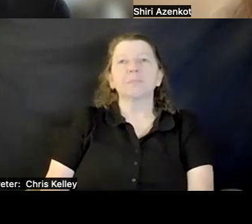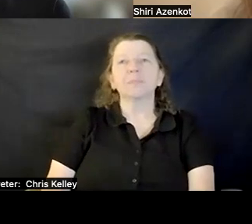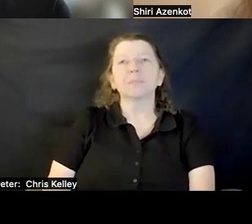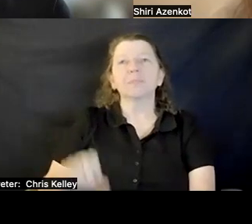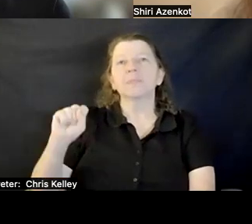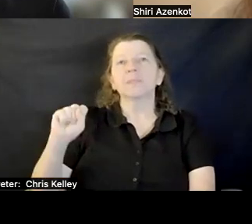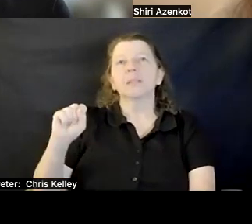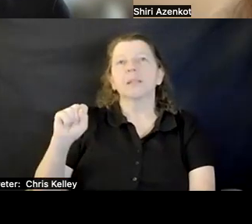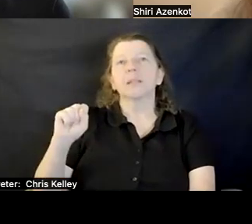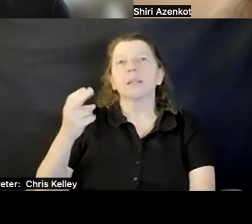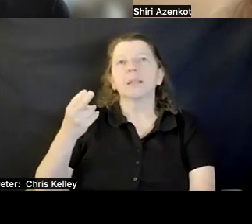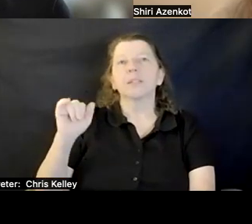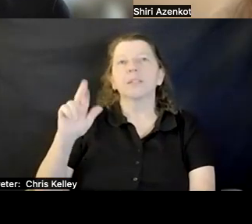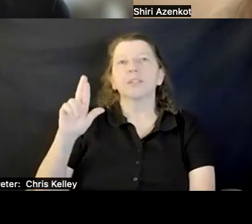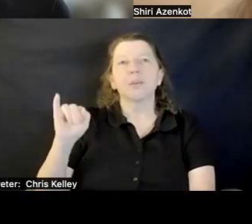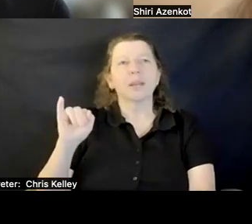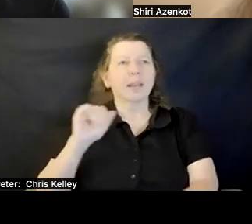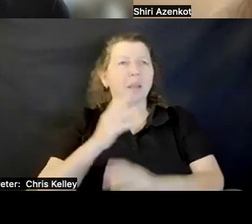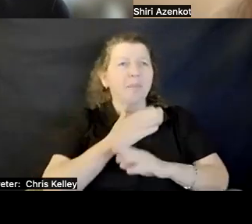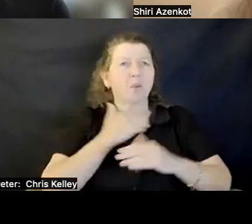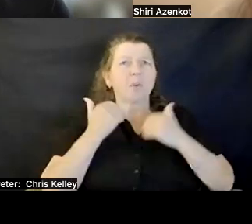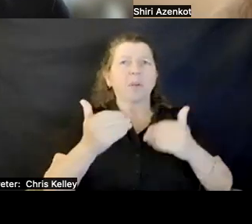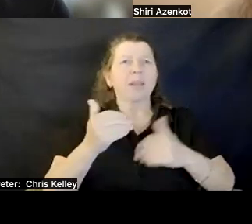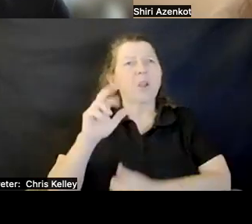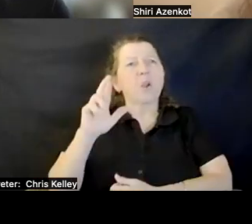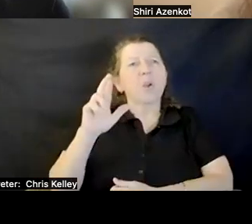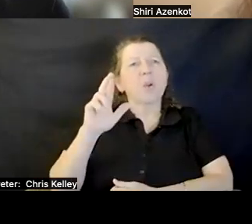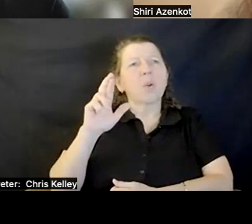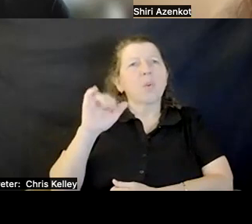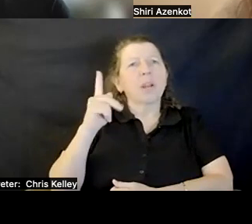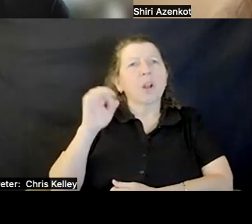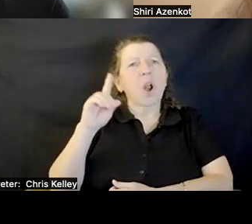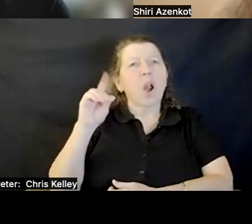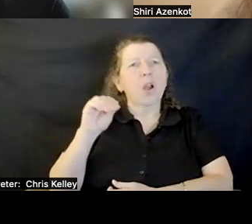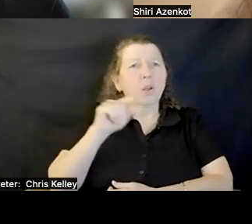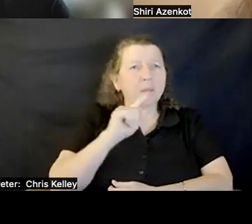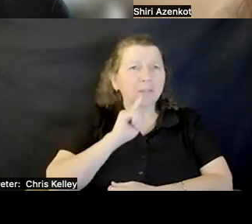Shiri: Ricardo, did you make sure everyone is on the slack channel and also